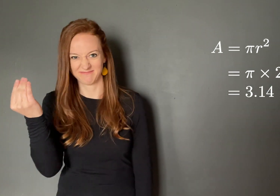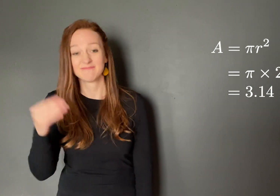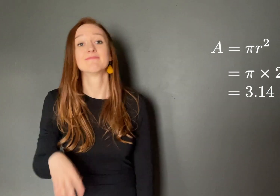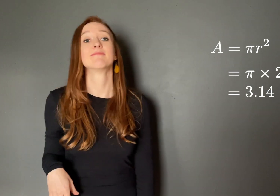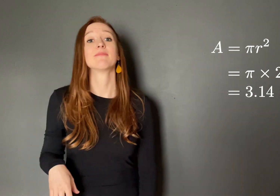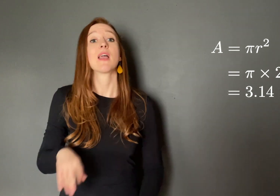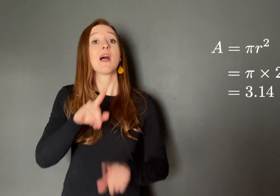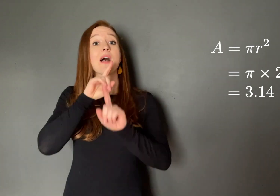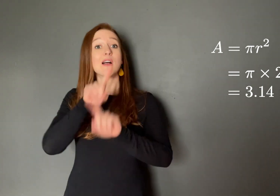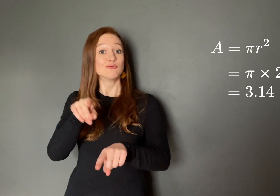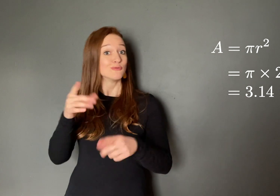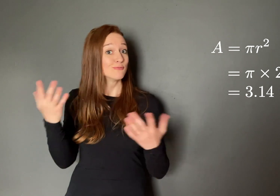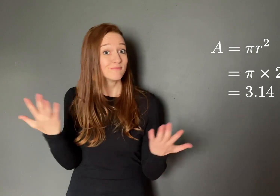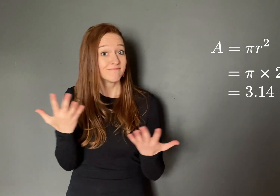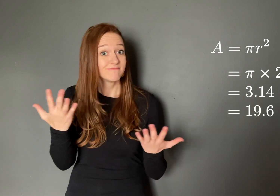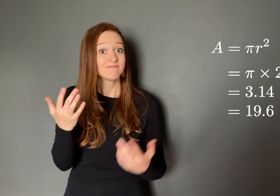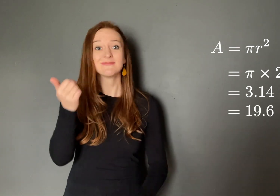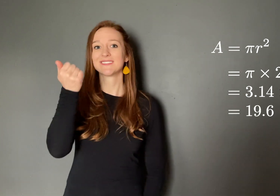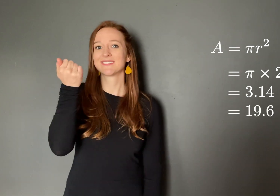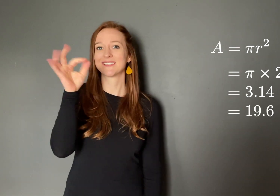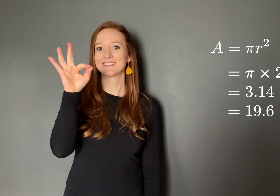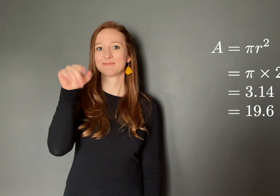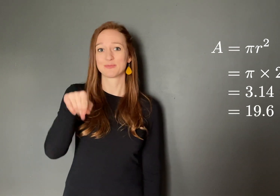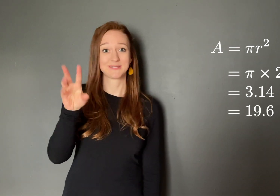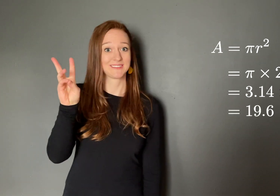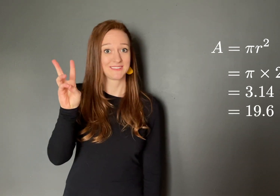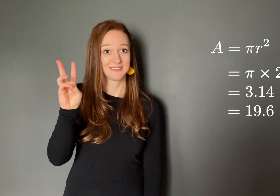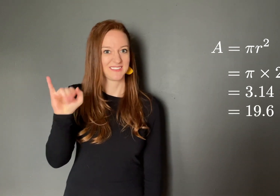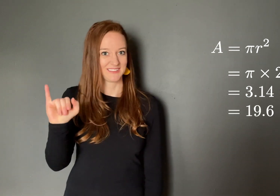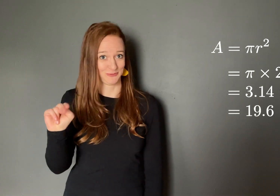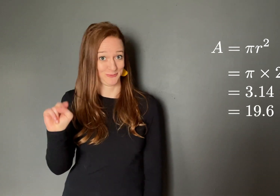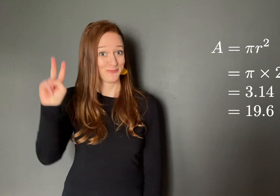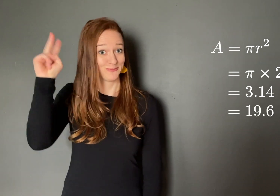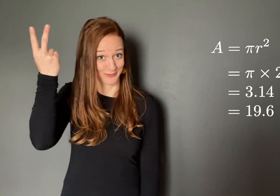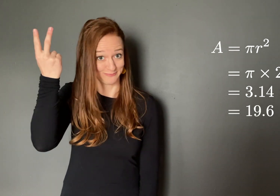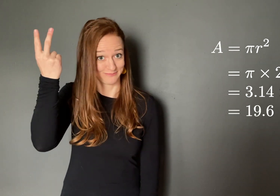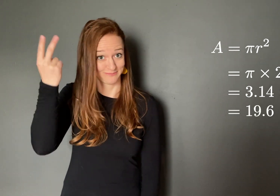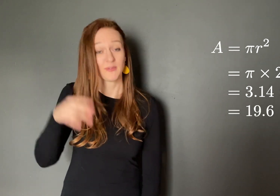It will give us 19.6 square inches.